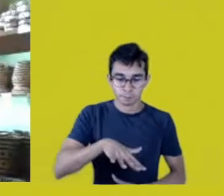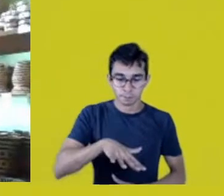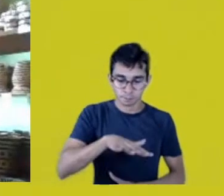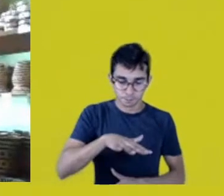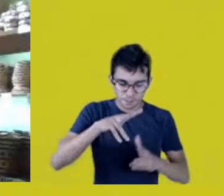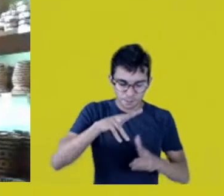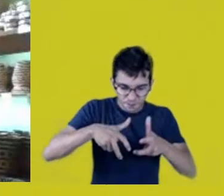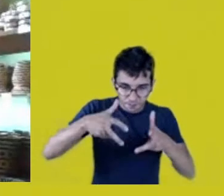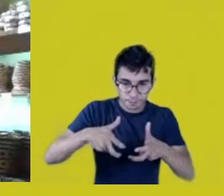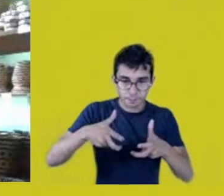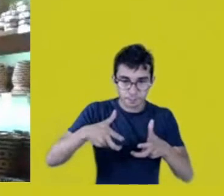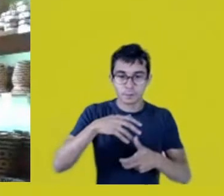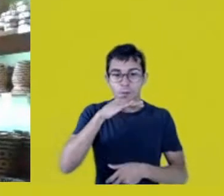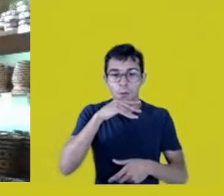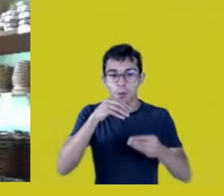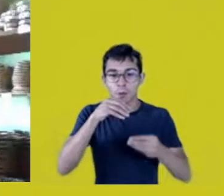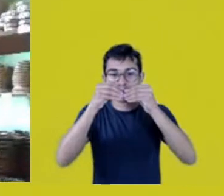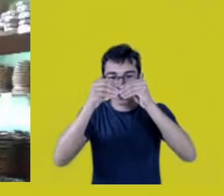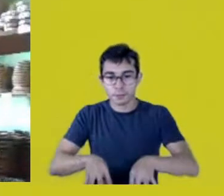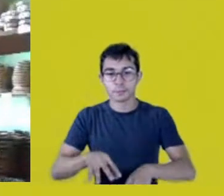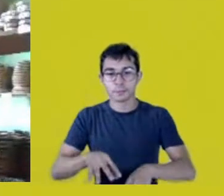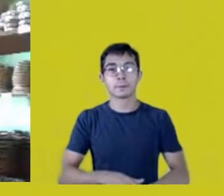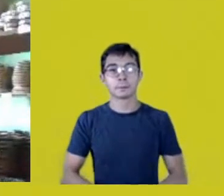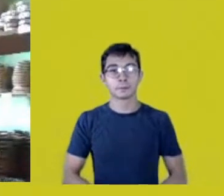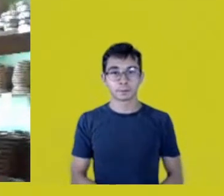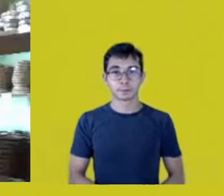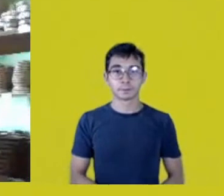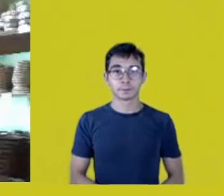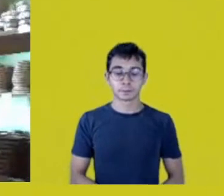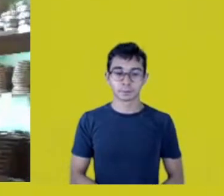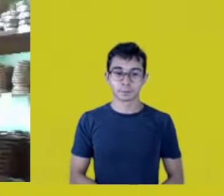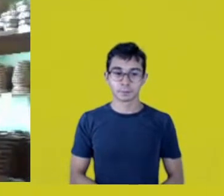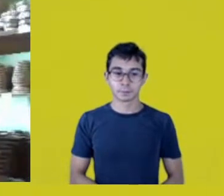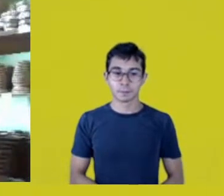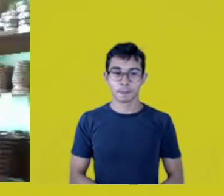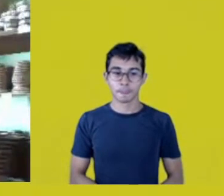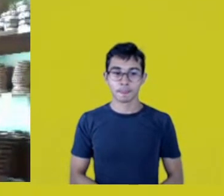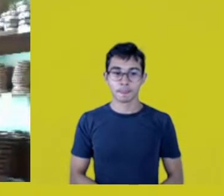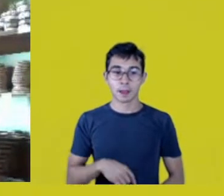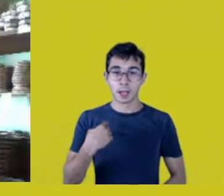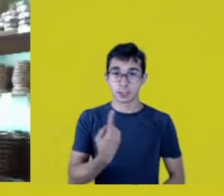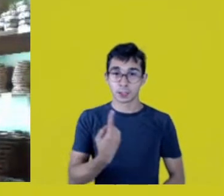It took us too long as a culture, as humanity,